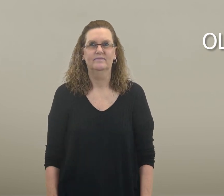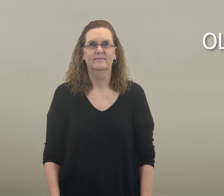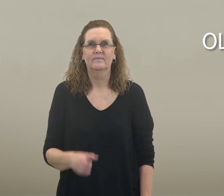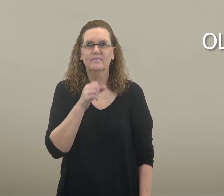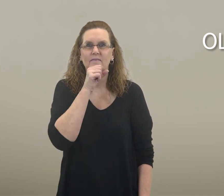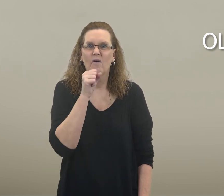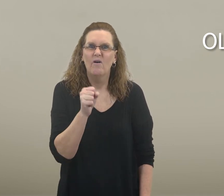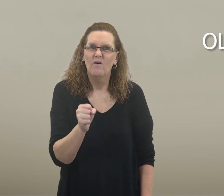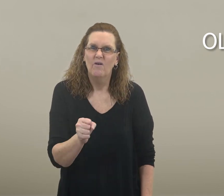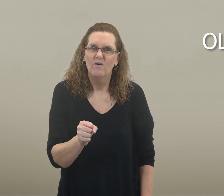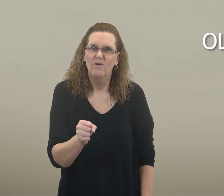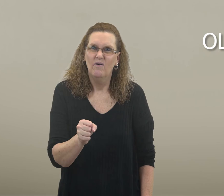old